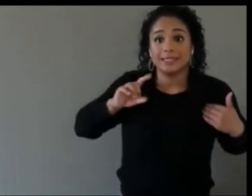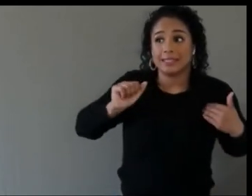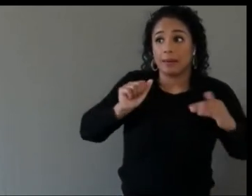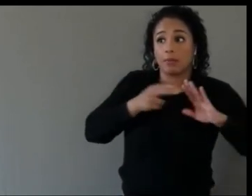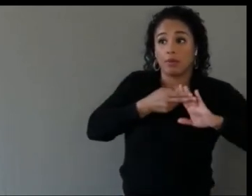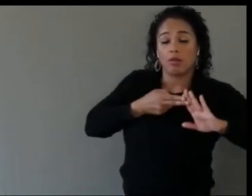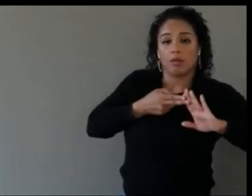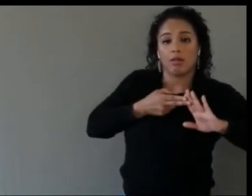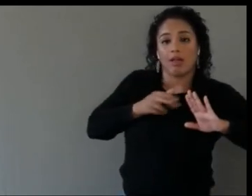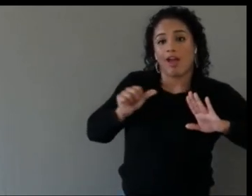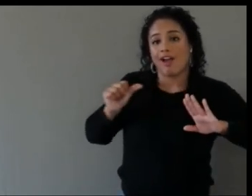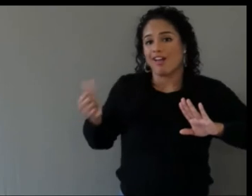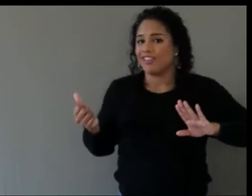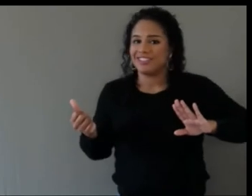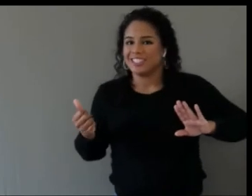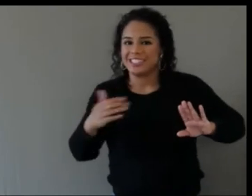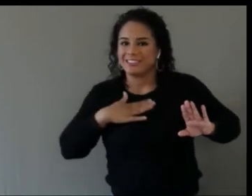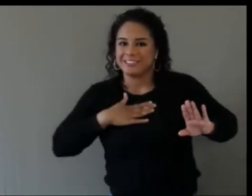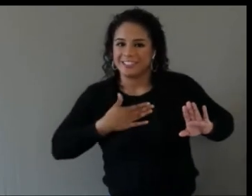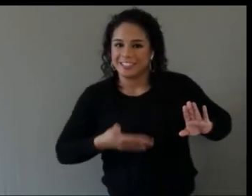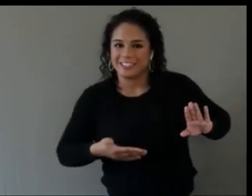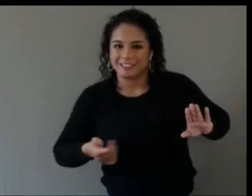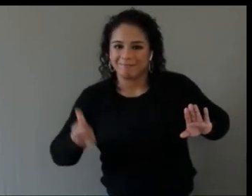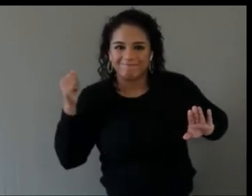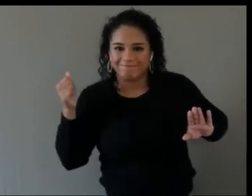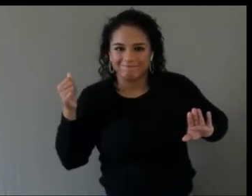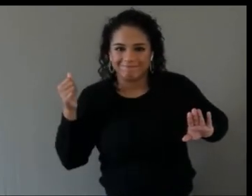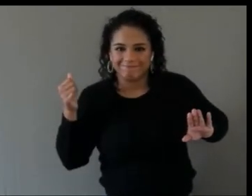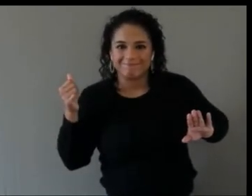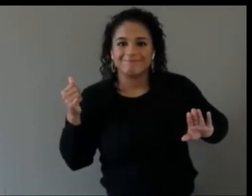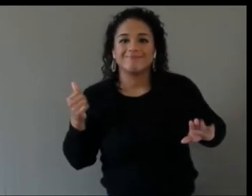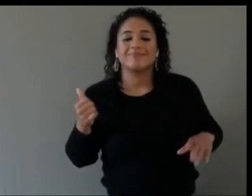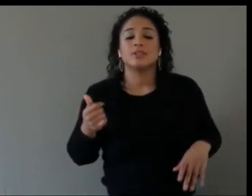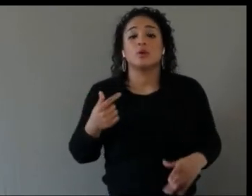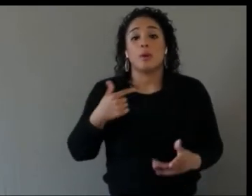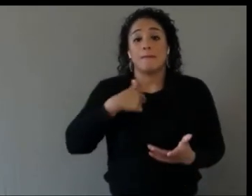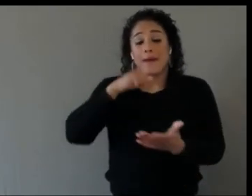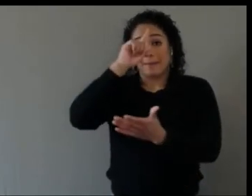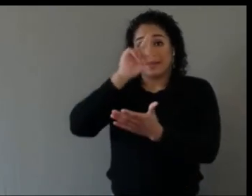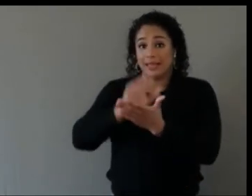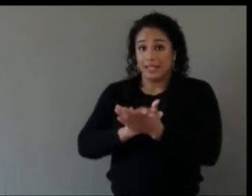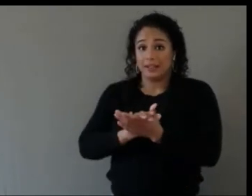My belief is that in the U.S. there is a lot of leadership on this front.